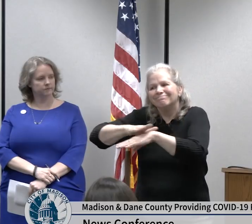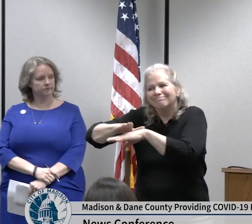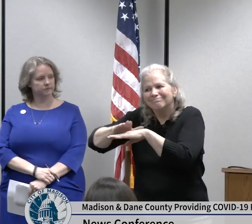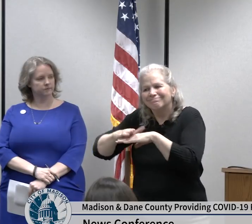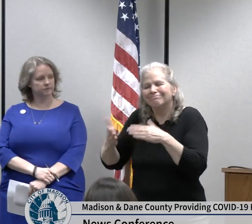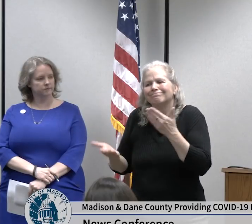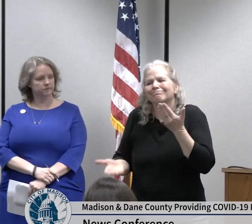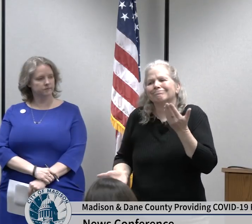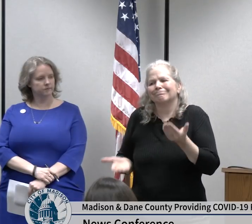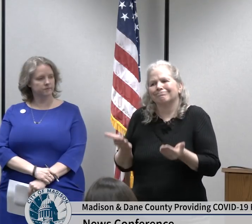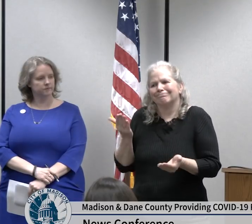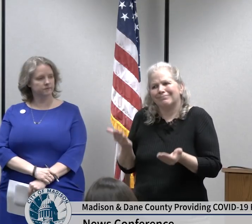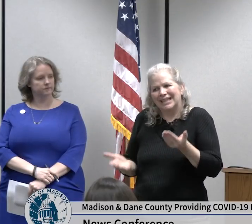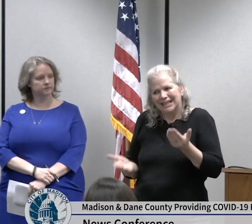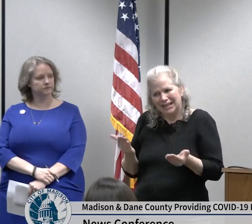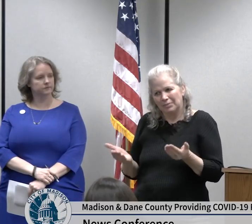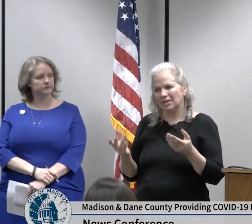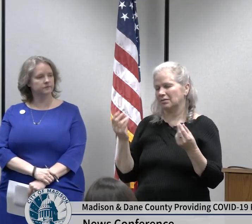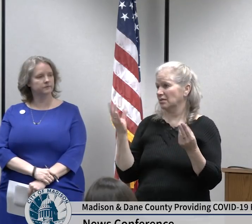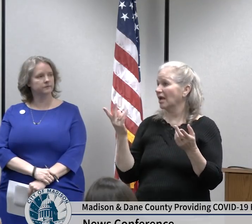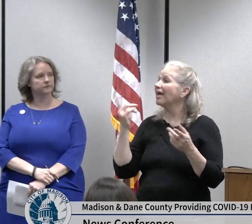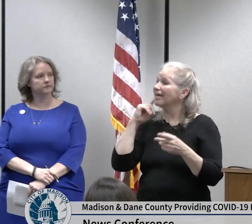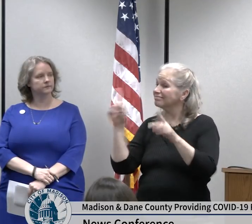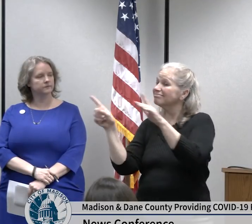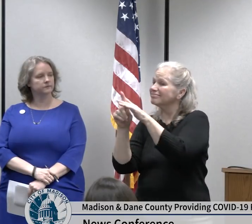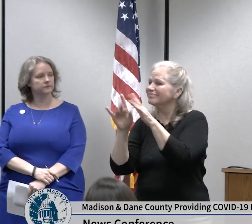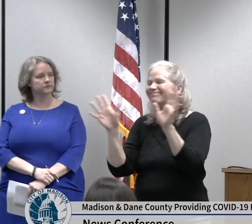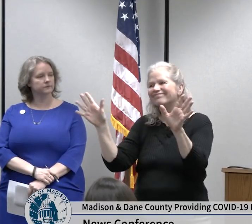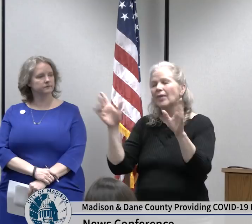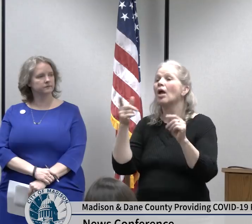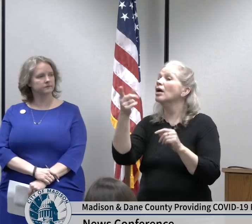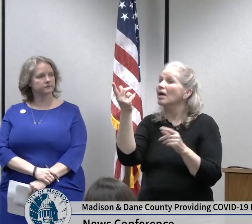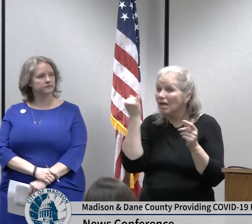events to start thinking about contingency planning to this occur we